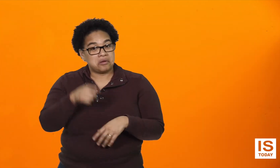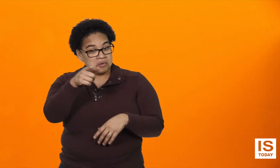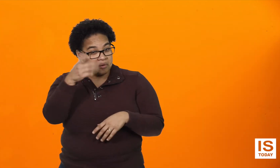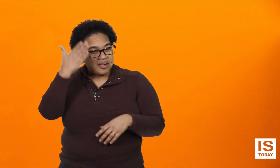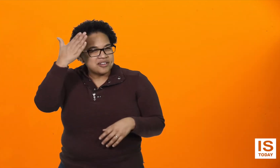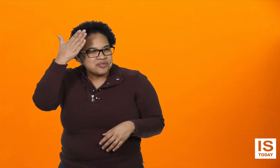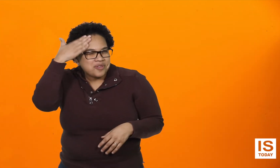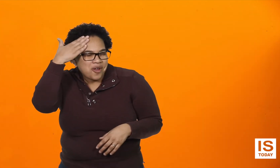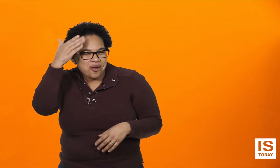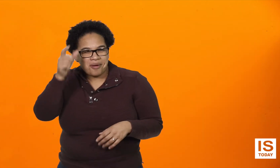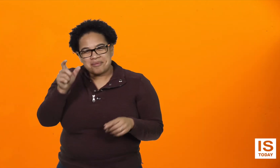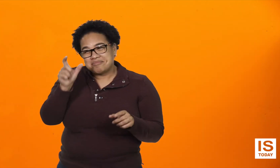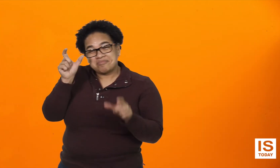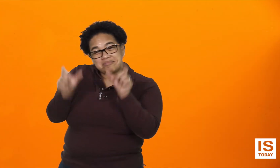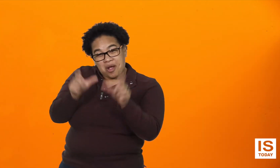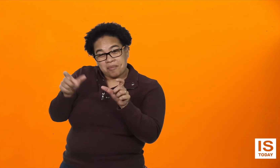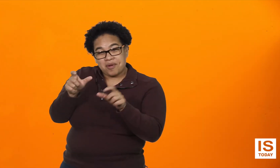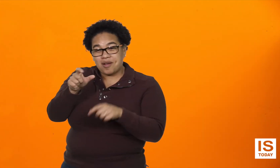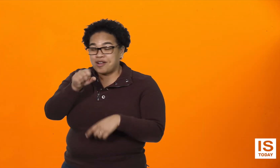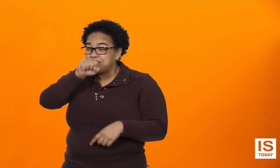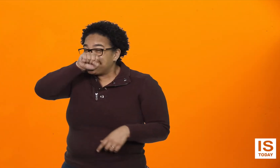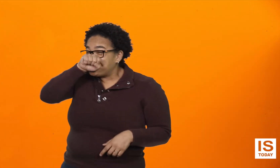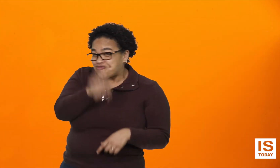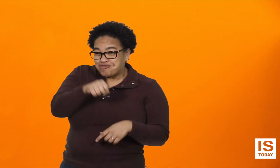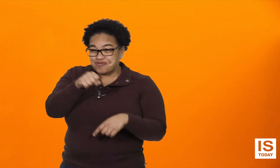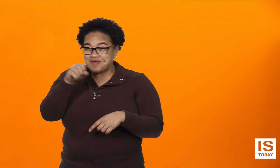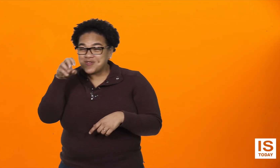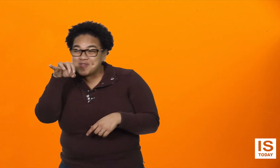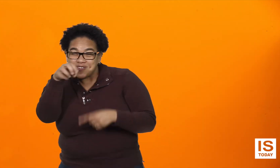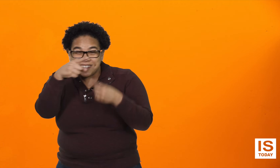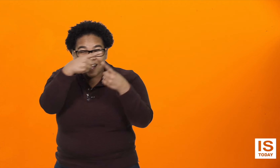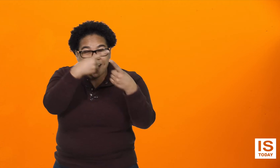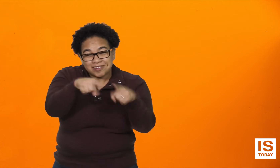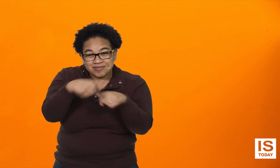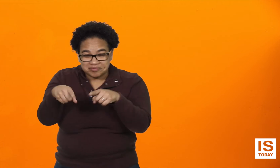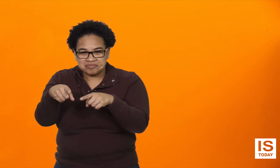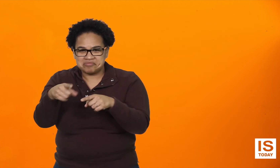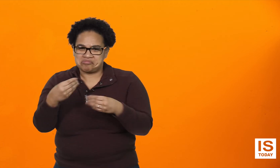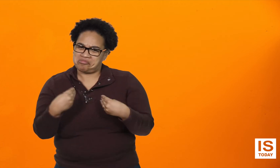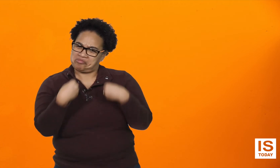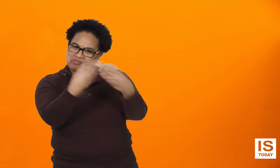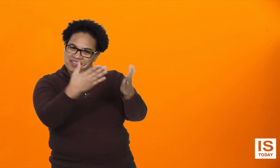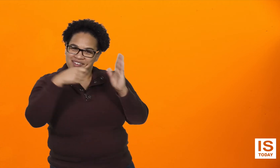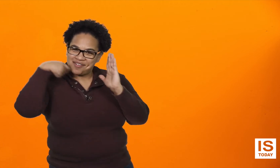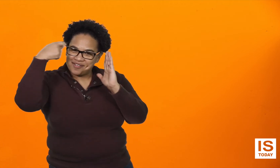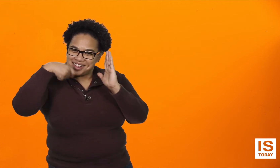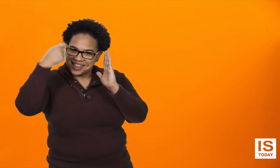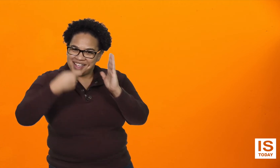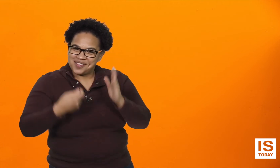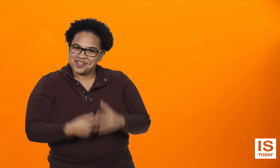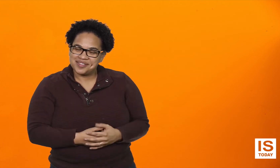Share with someone who love bugs.